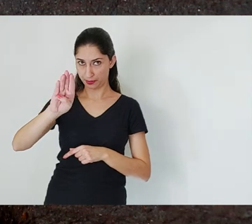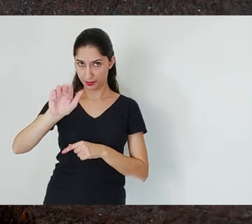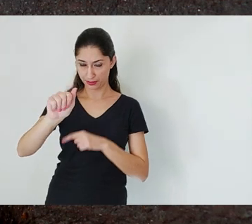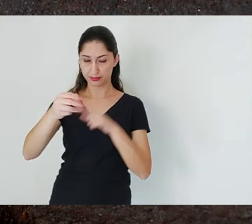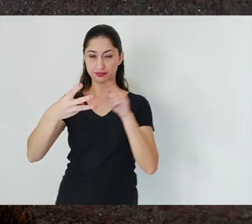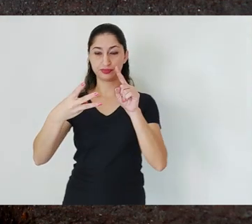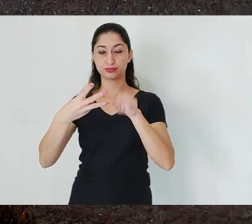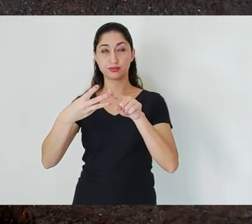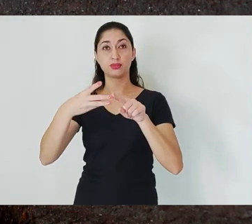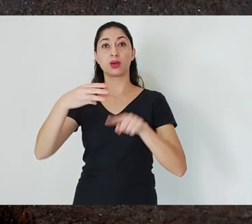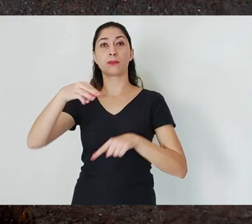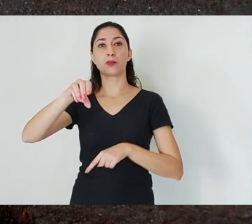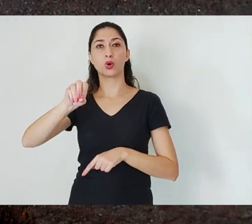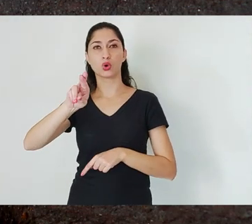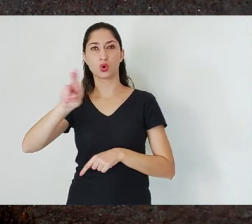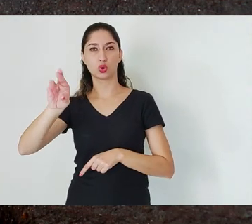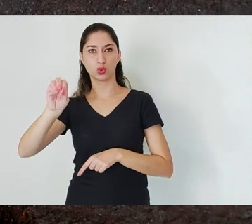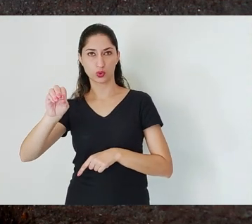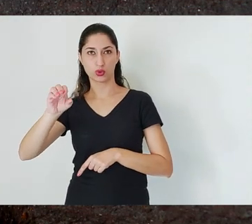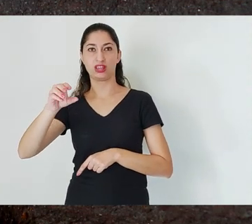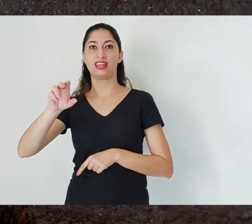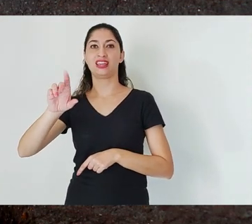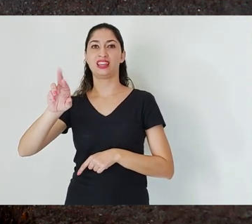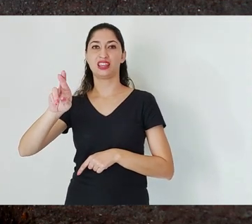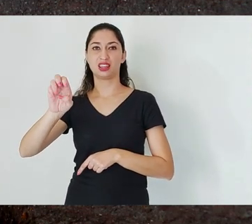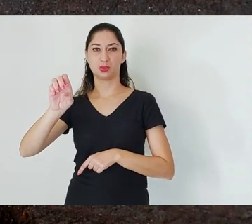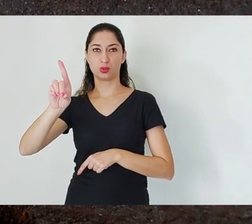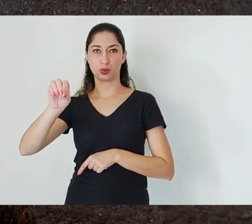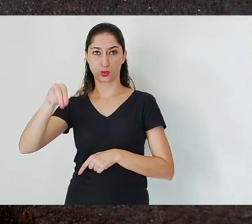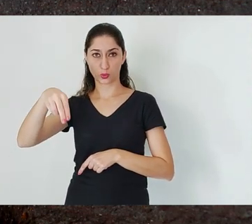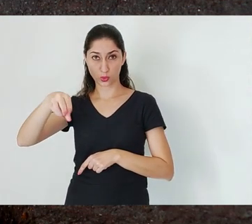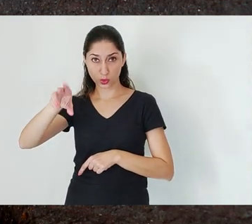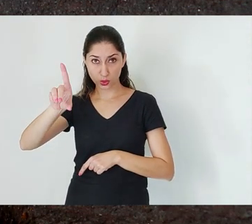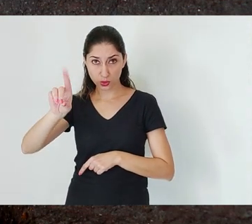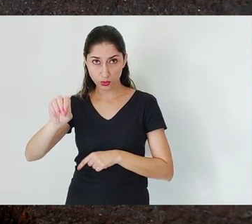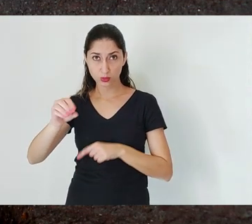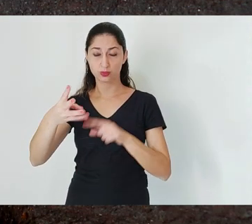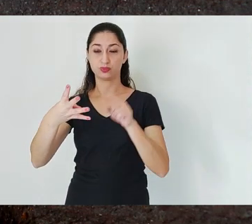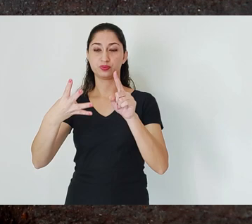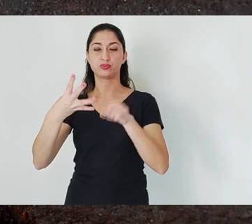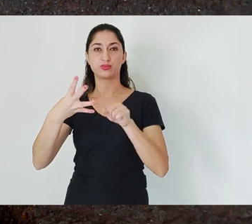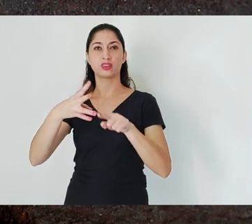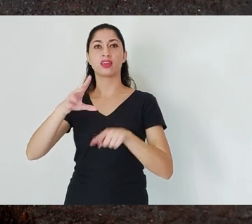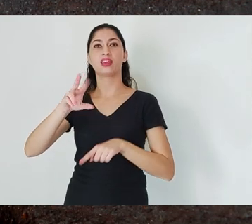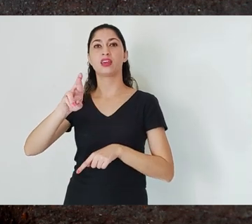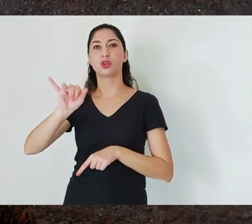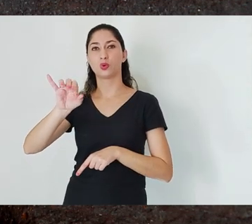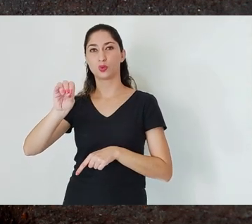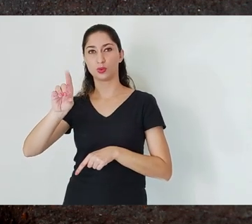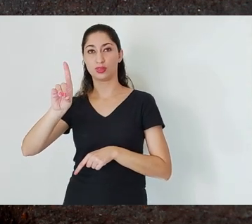There are four collection, treatment and distribution systems. Out of these four, the two infinitely larger